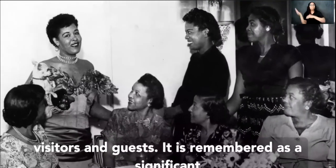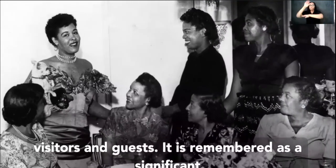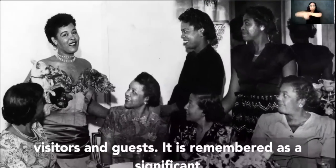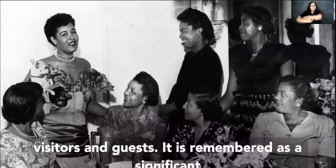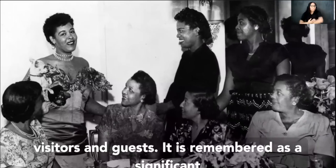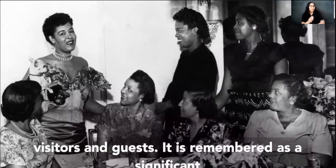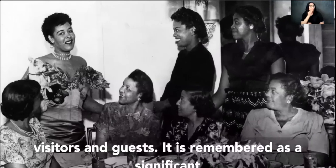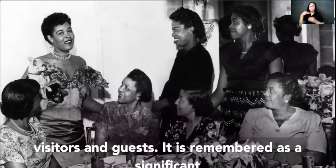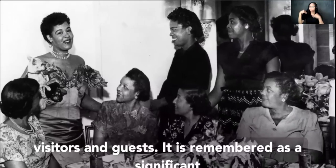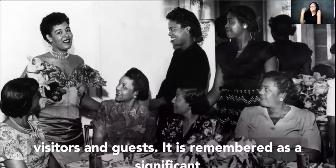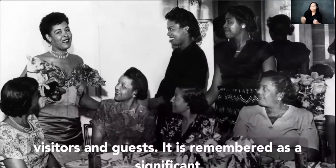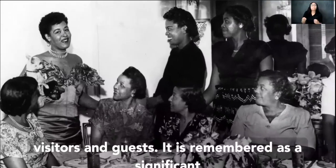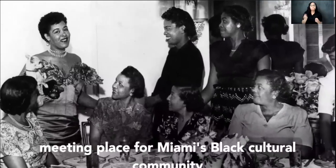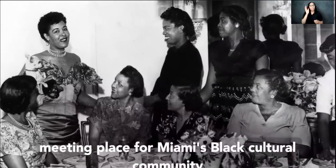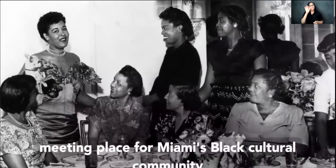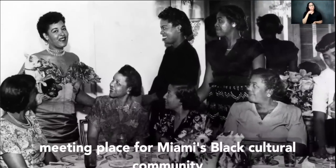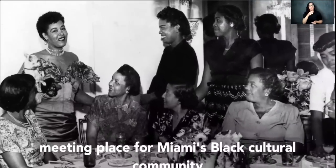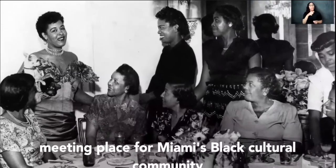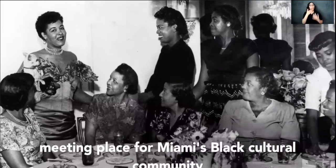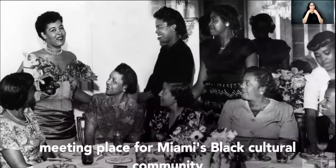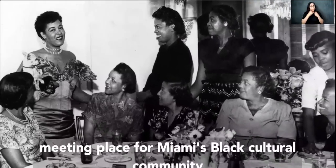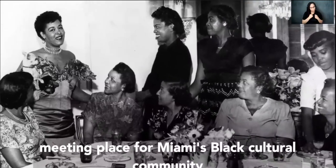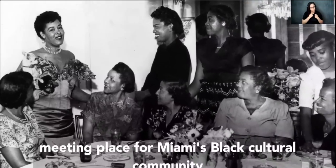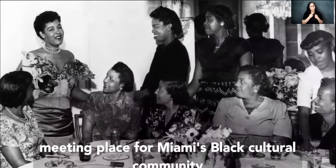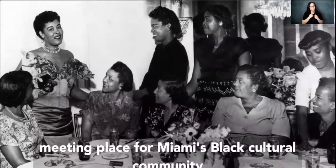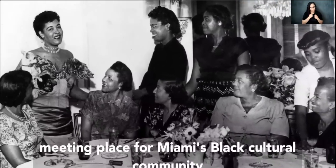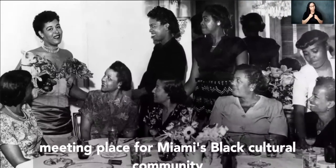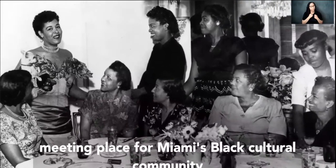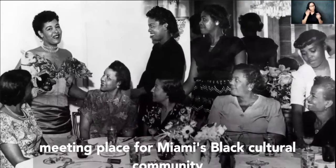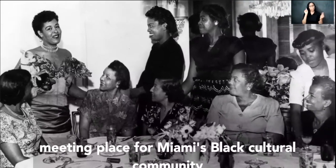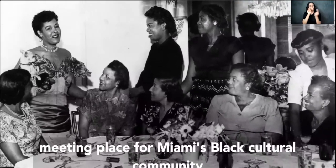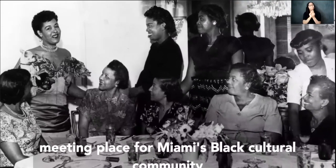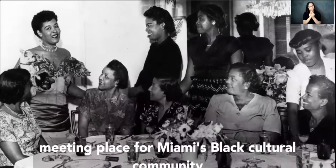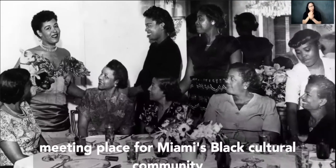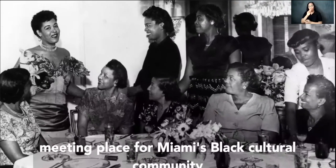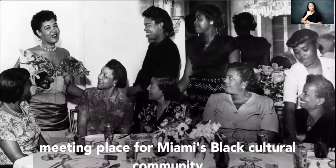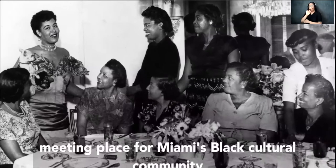is remembered as a significant meeting place for miami's black cultural community